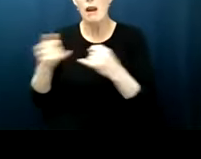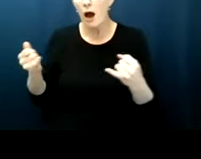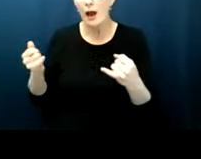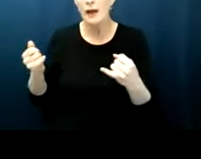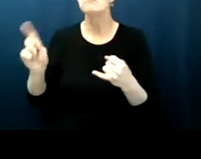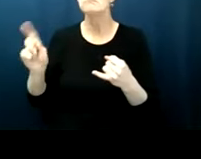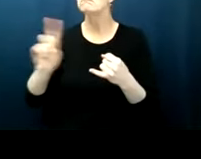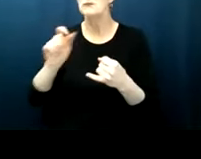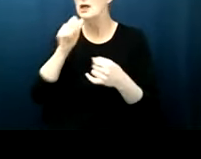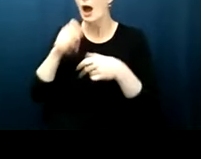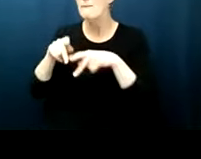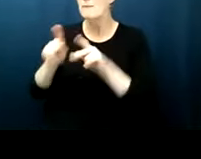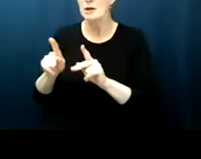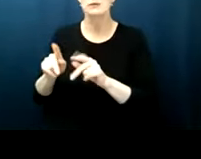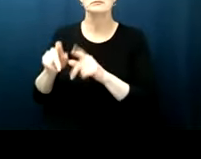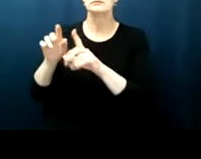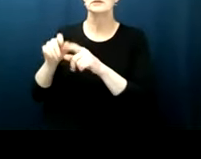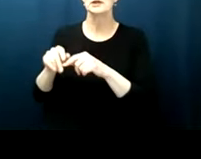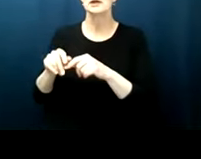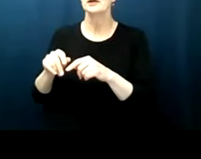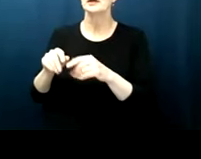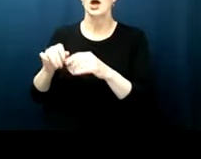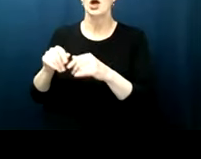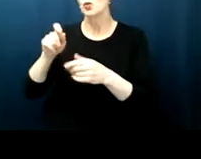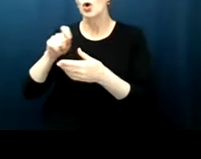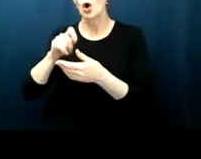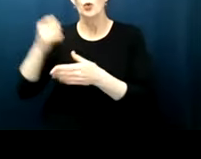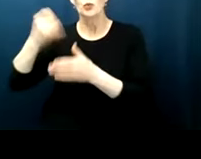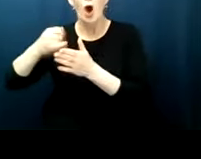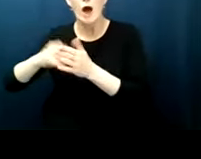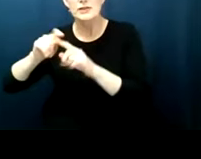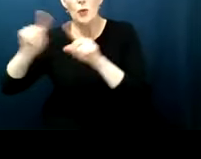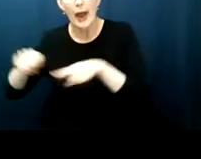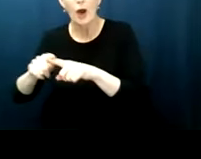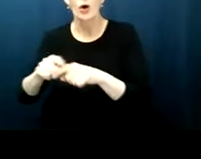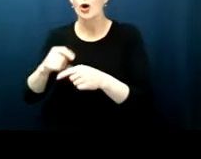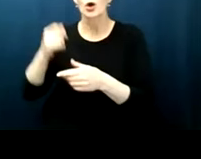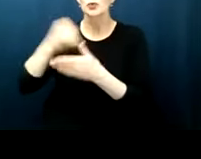line you're supposed to draw a square or vice versa if you draw a square um that local control